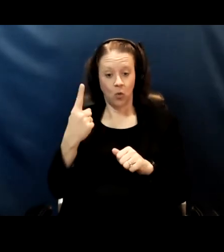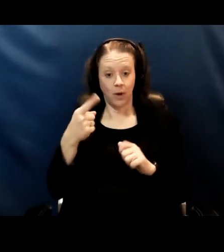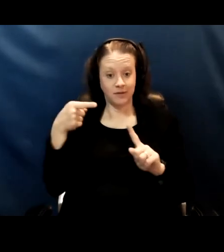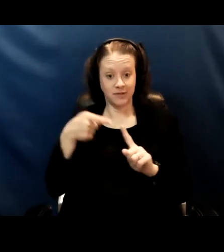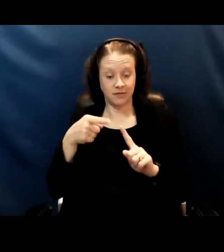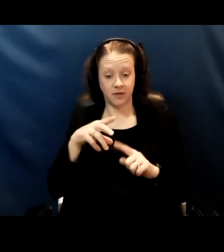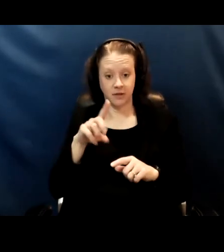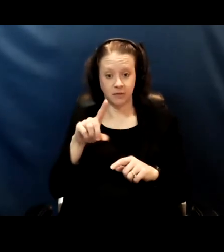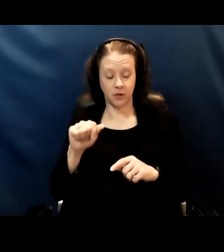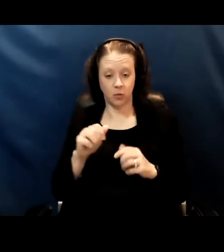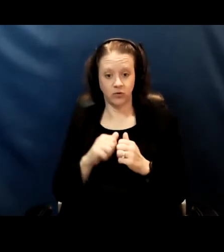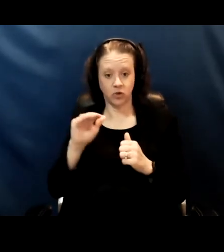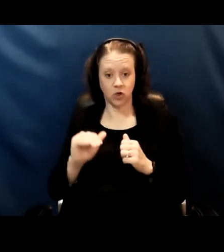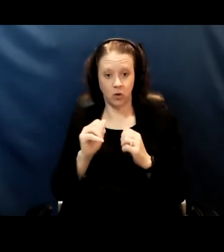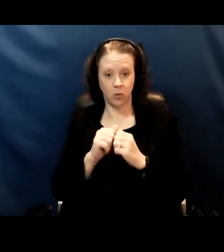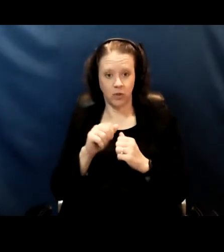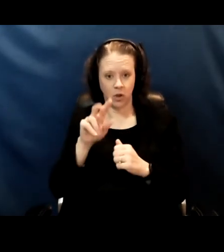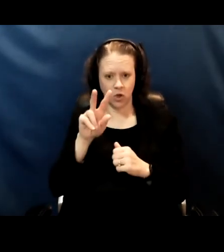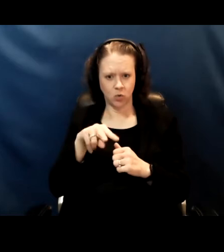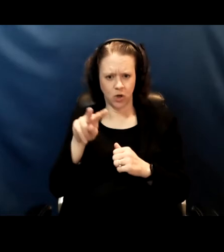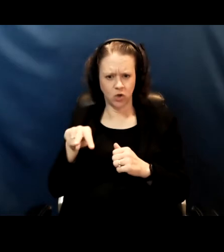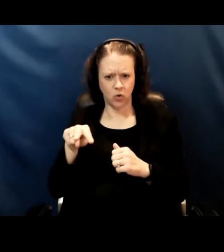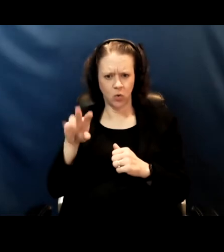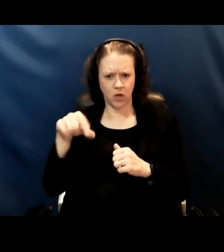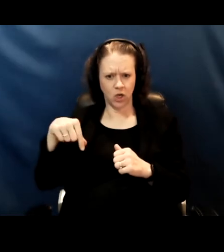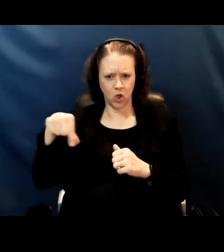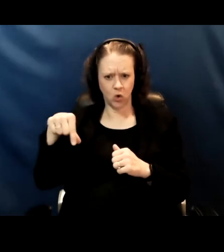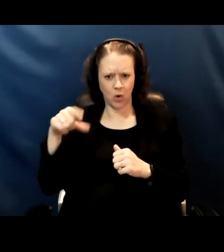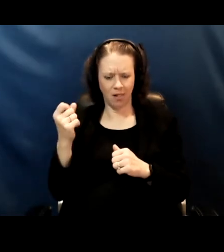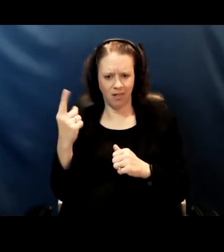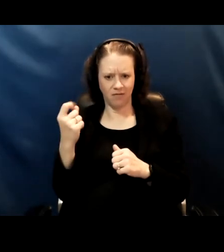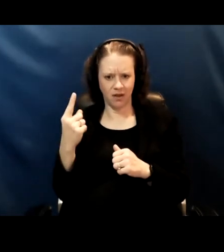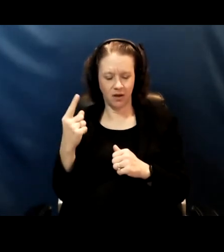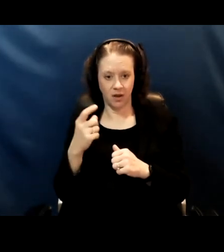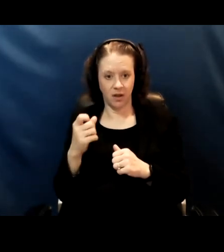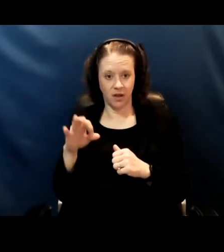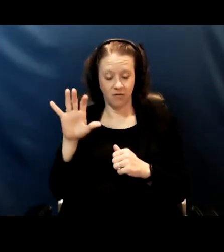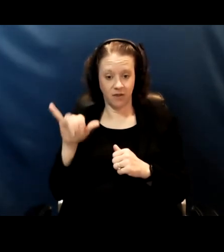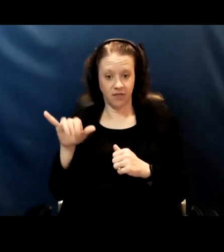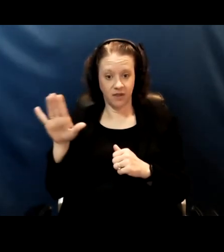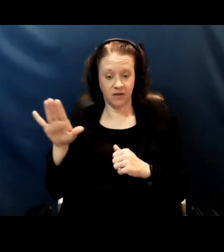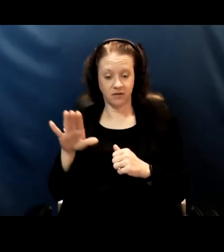was a child with 22q11 and was wondering if his anomalous circulatory system